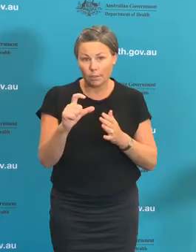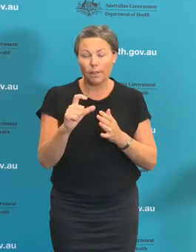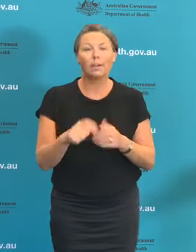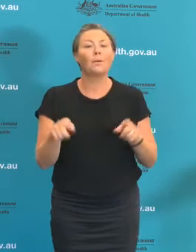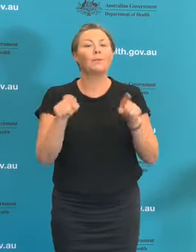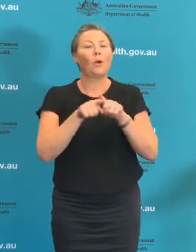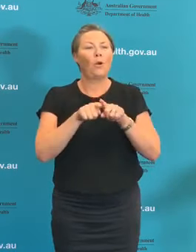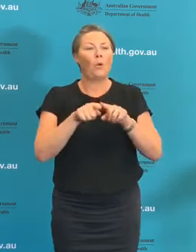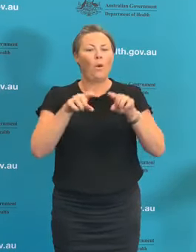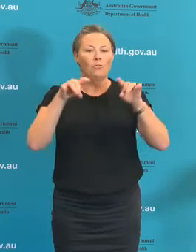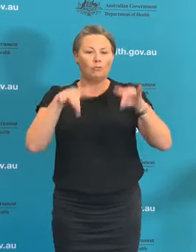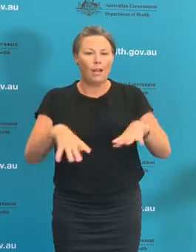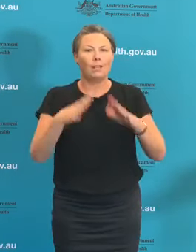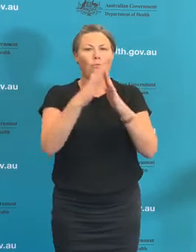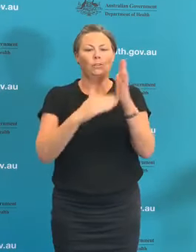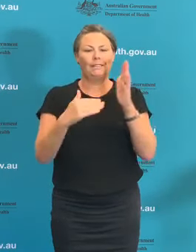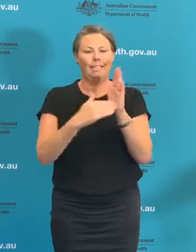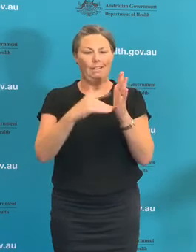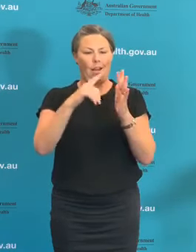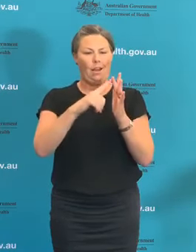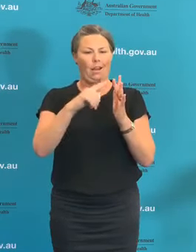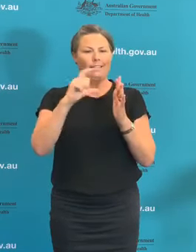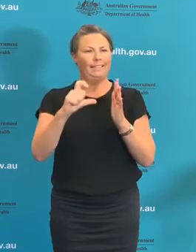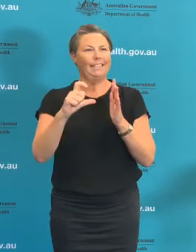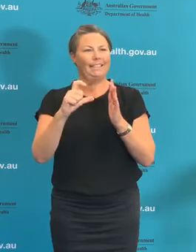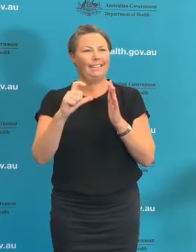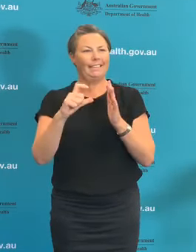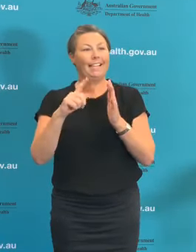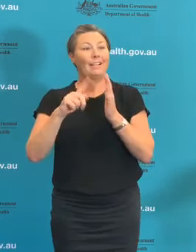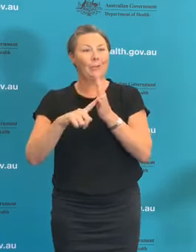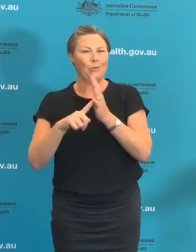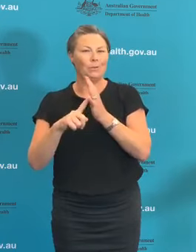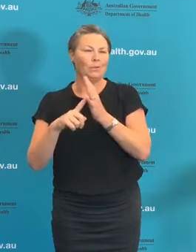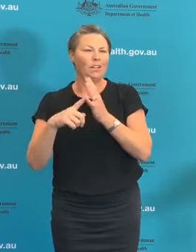Australian New Zealand Intensive Care Society, all those groups and others have